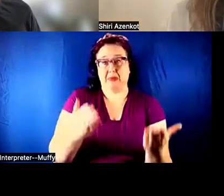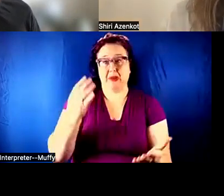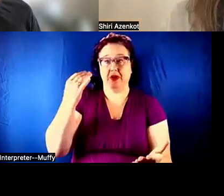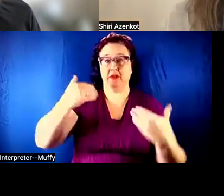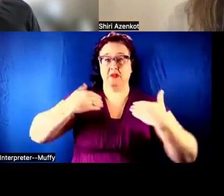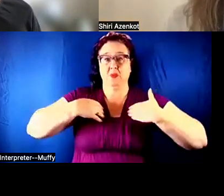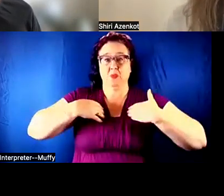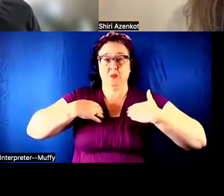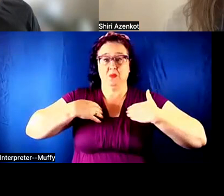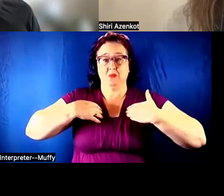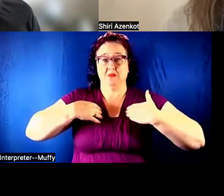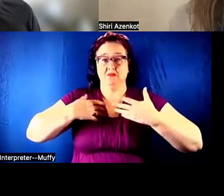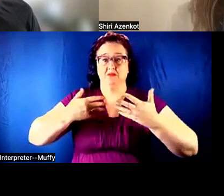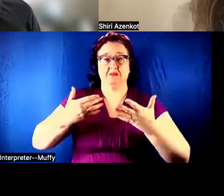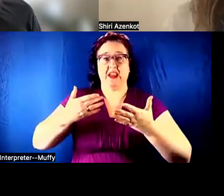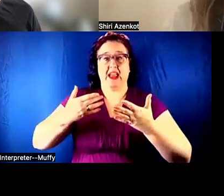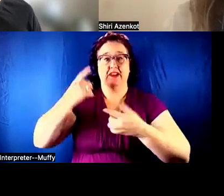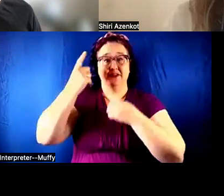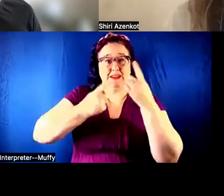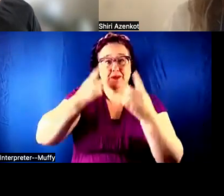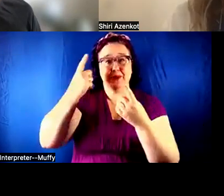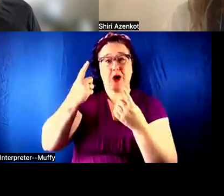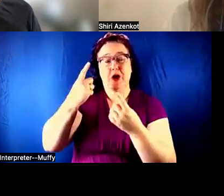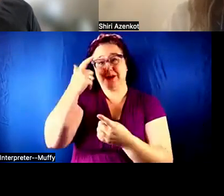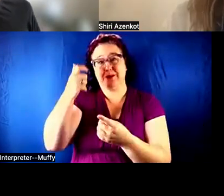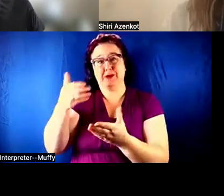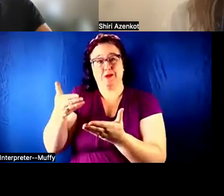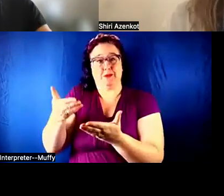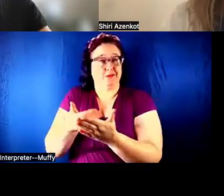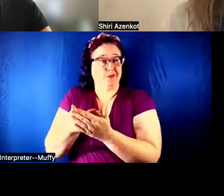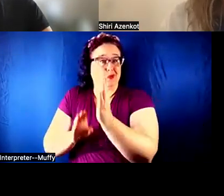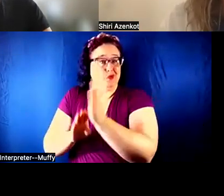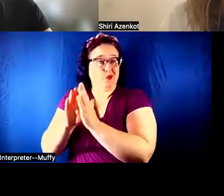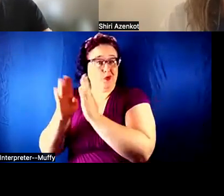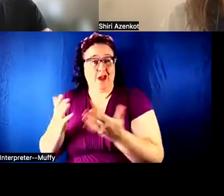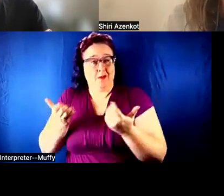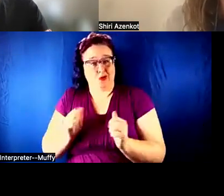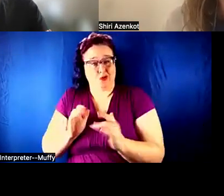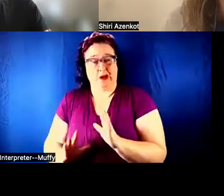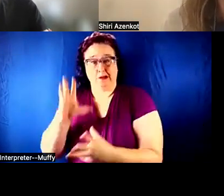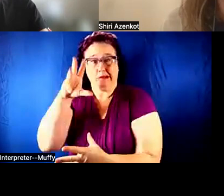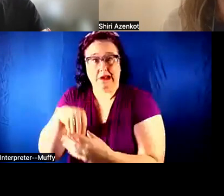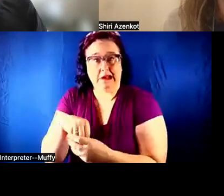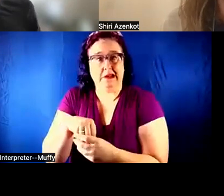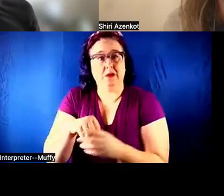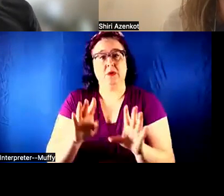A NEW DEVELOPER AND YOU ARE TRYING TO GET INTO THIS. IT'S IMPORTANT TO HAVE THE PERSPECTIVE OF